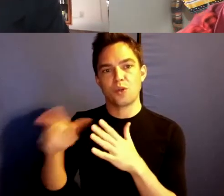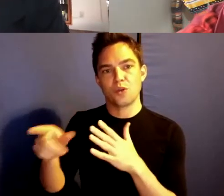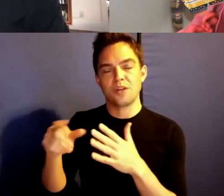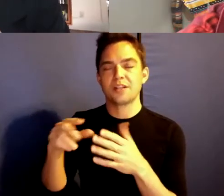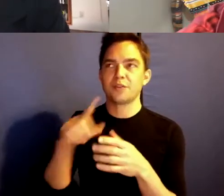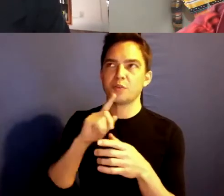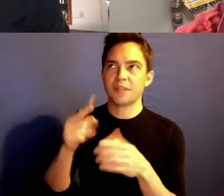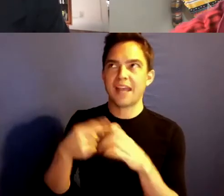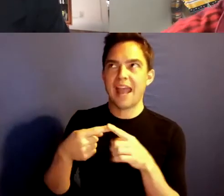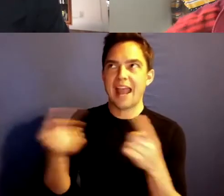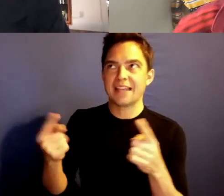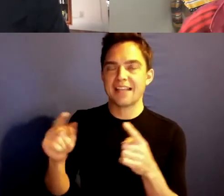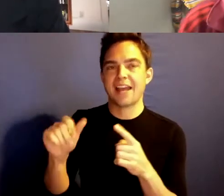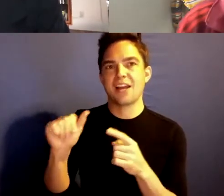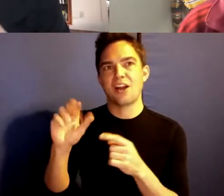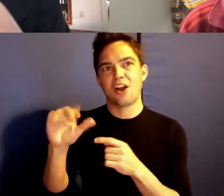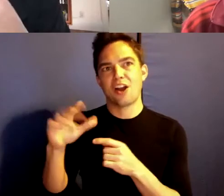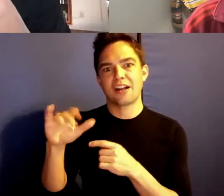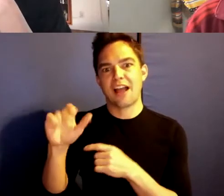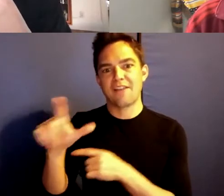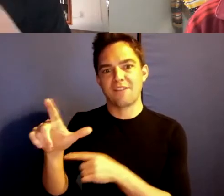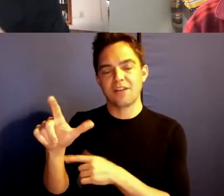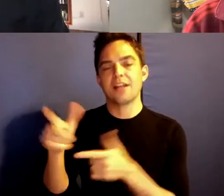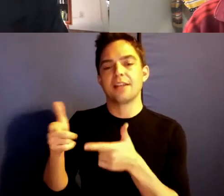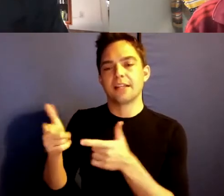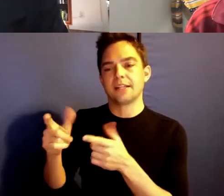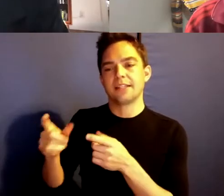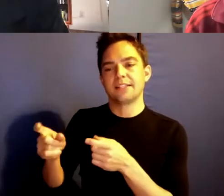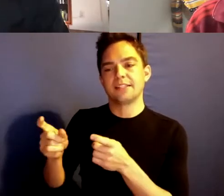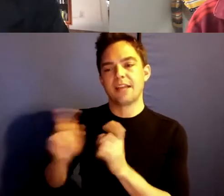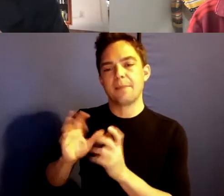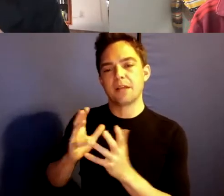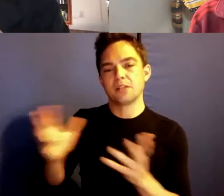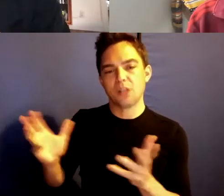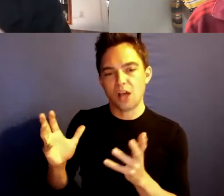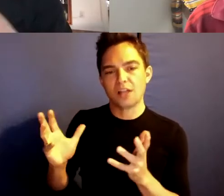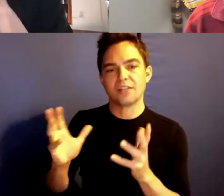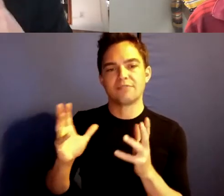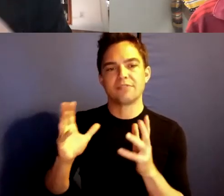It allowed me to get a lot of invites to big archive conferences.